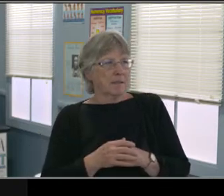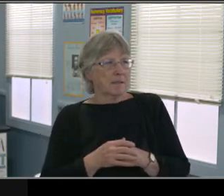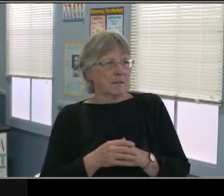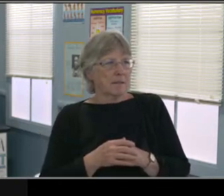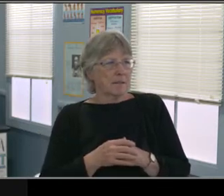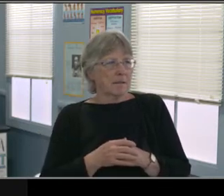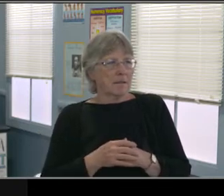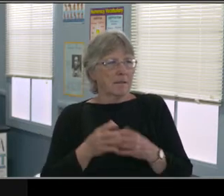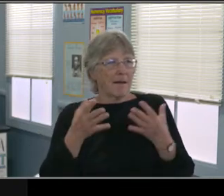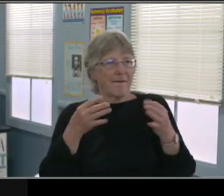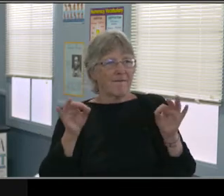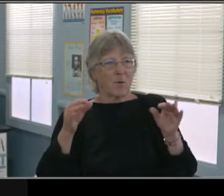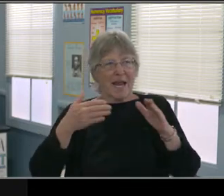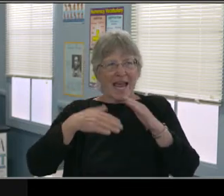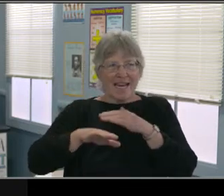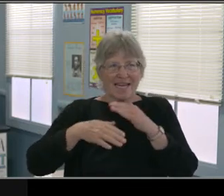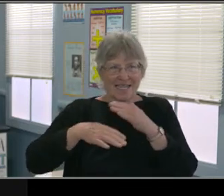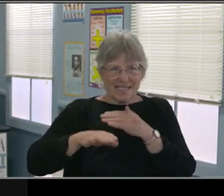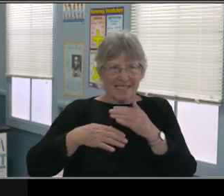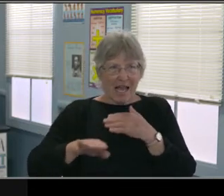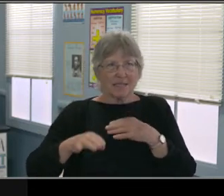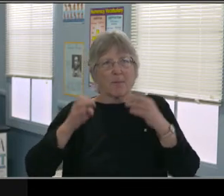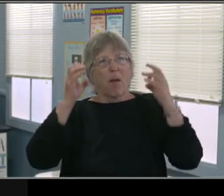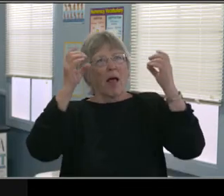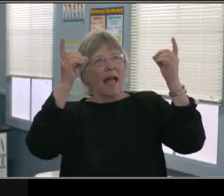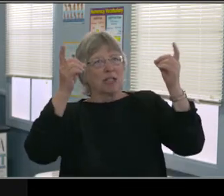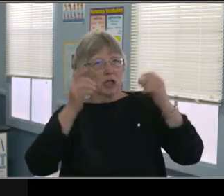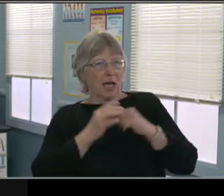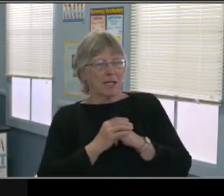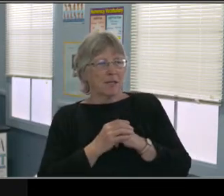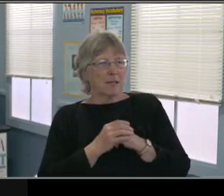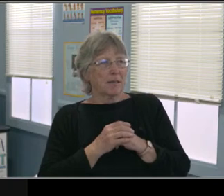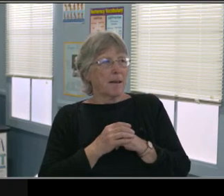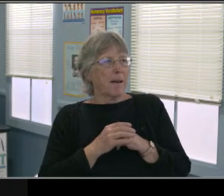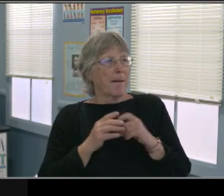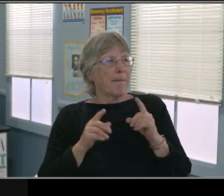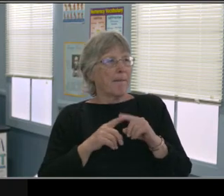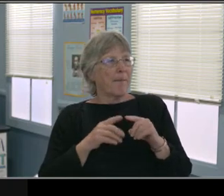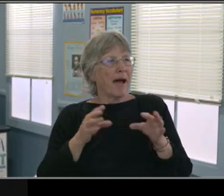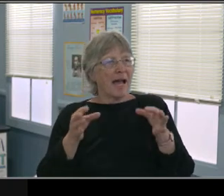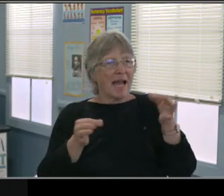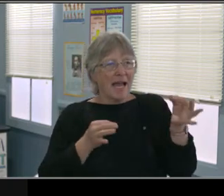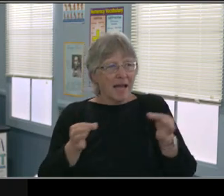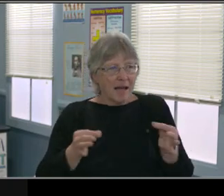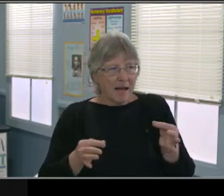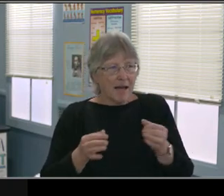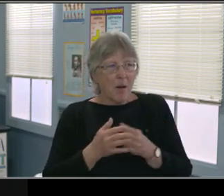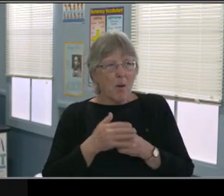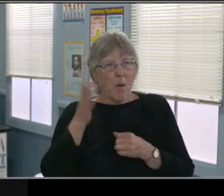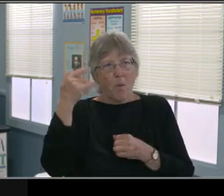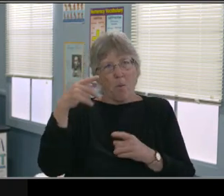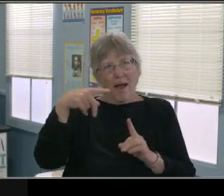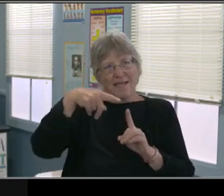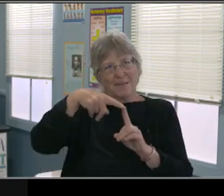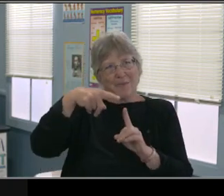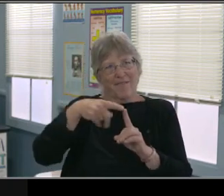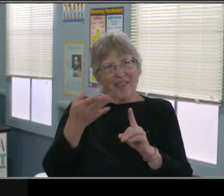It doesn't have to be anything major or conflictual at all. It could be a very nice conversation